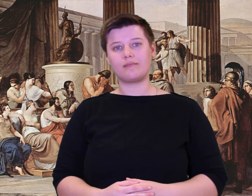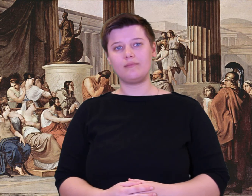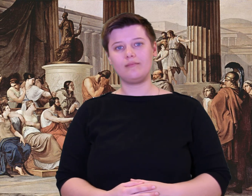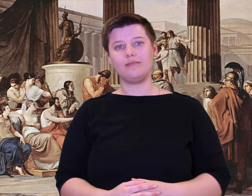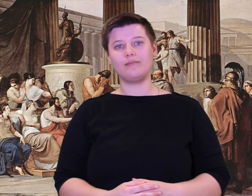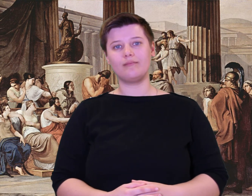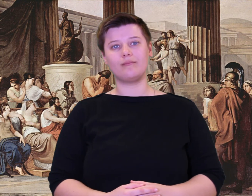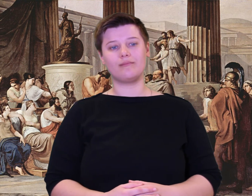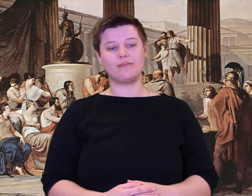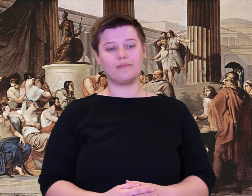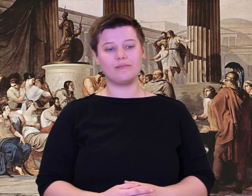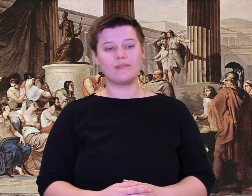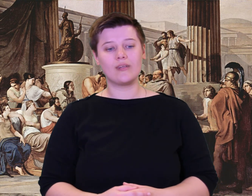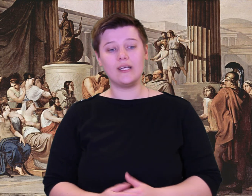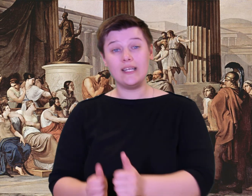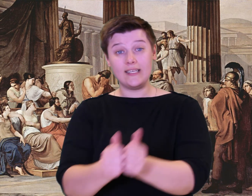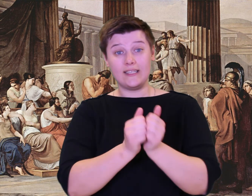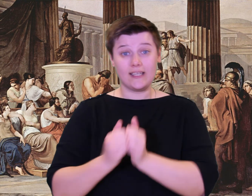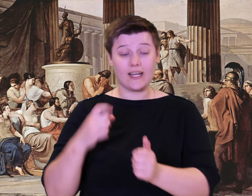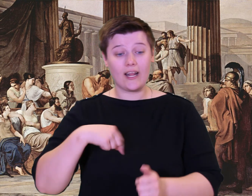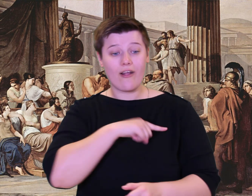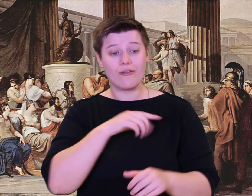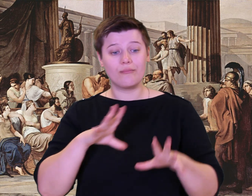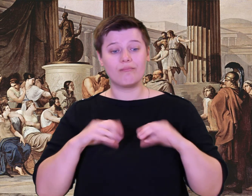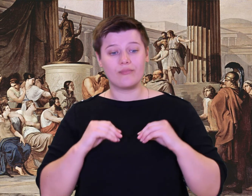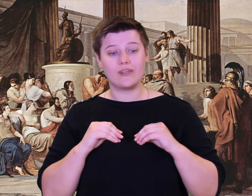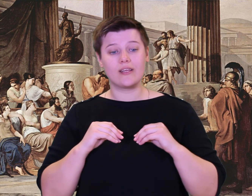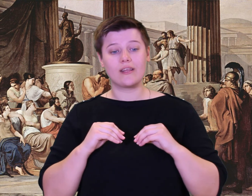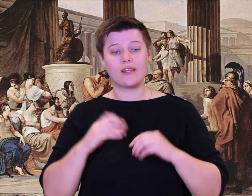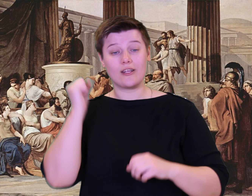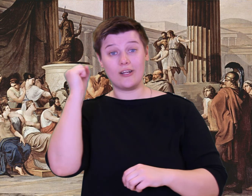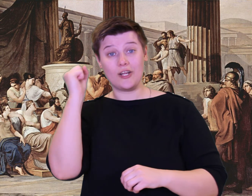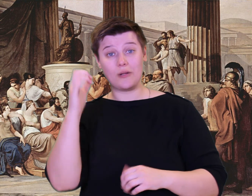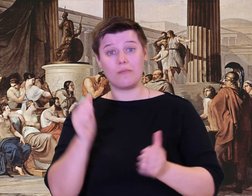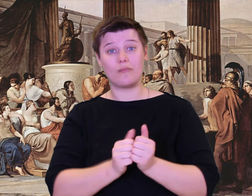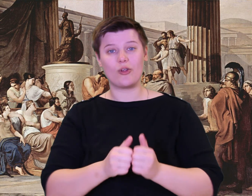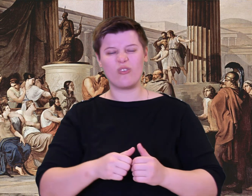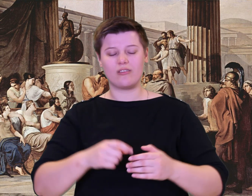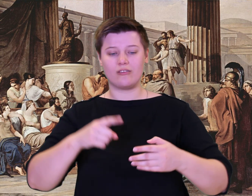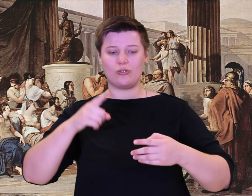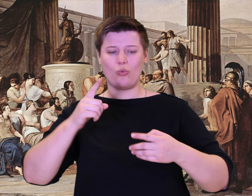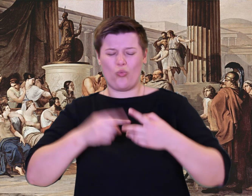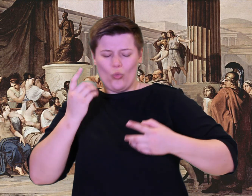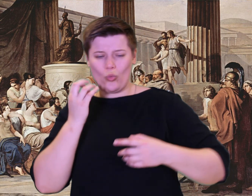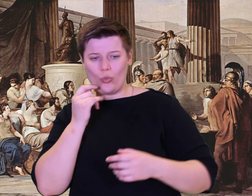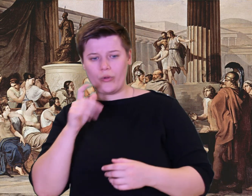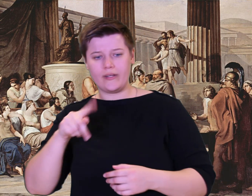The fire soon had seized the olive spear, green though it was, and terribly it